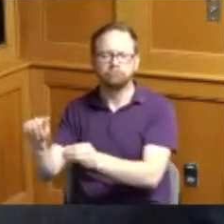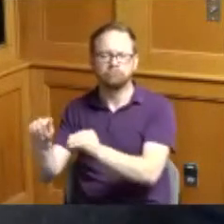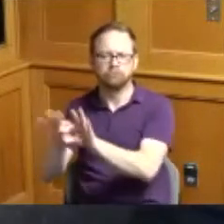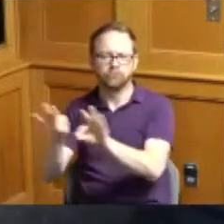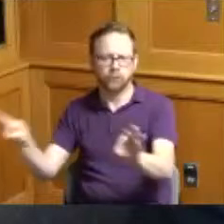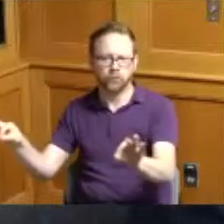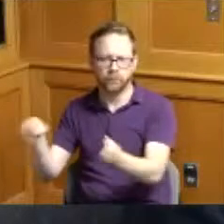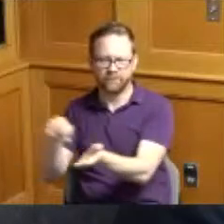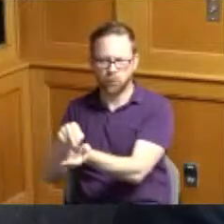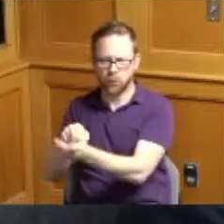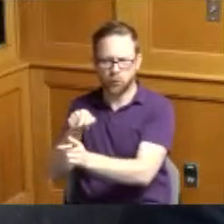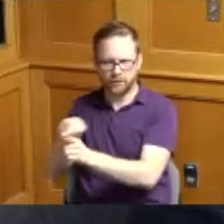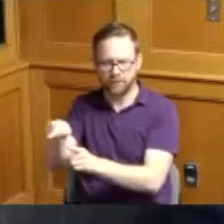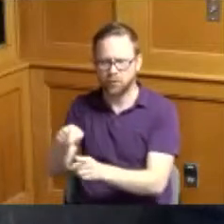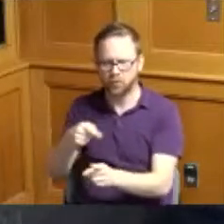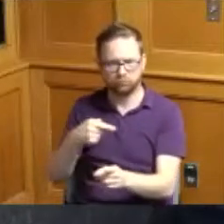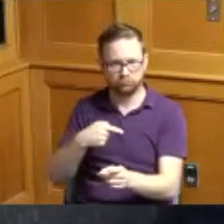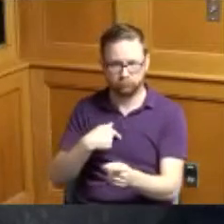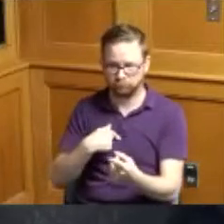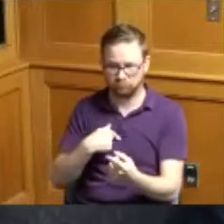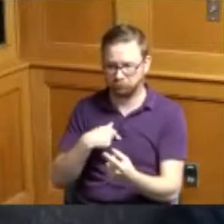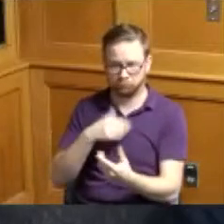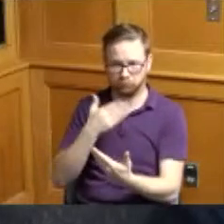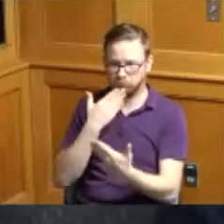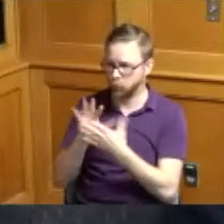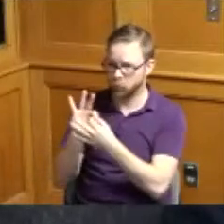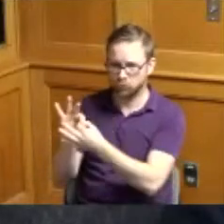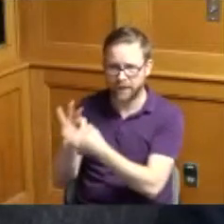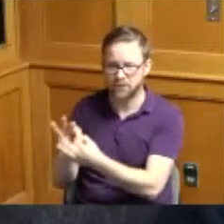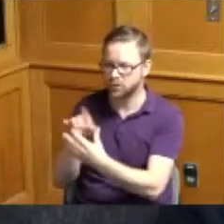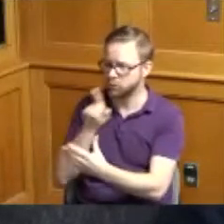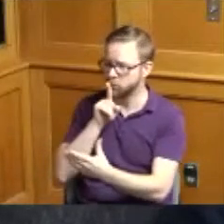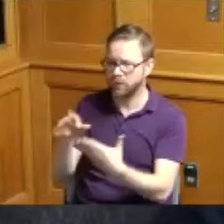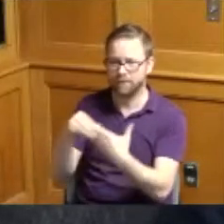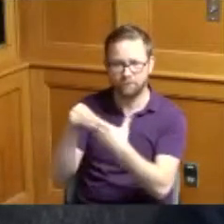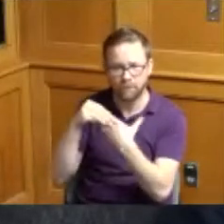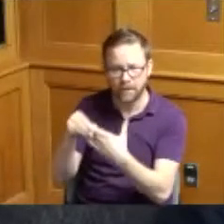found them to be really great in that space and able to adjust and so they are in the middle of